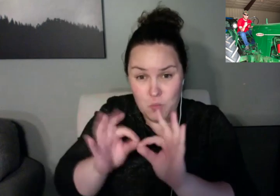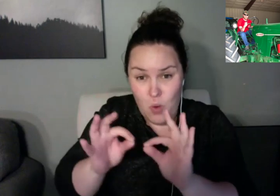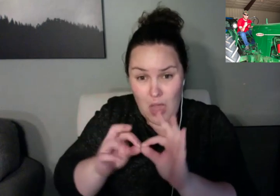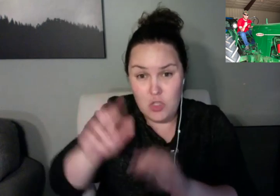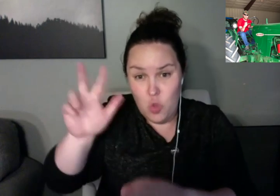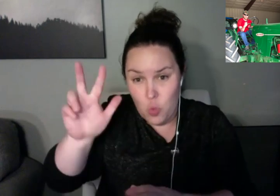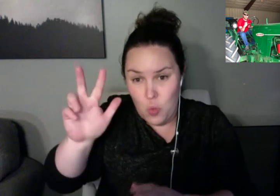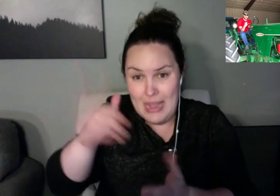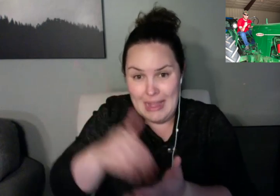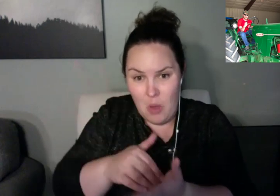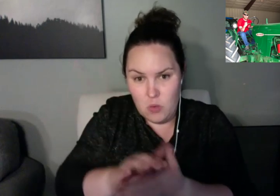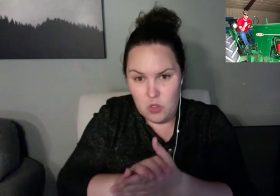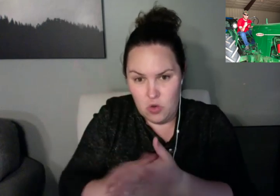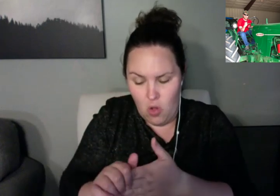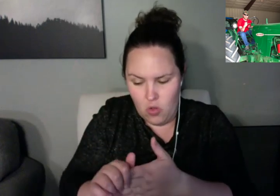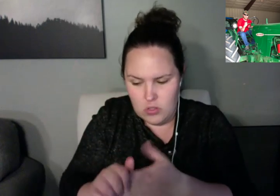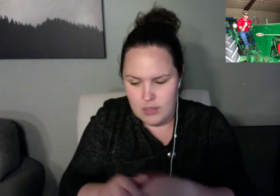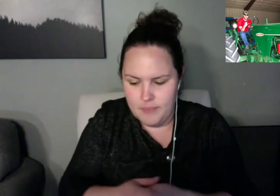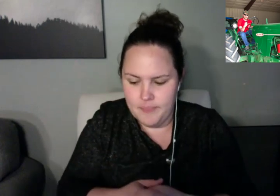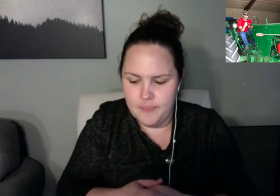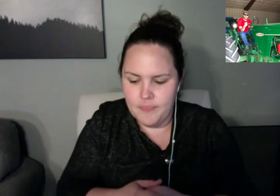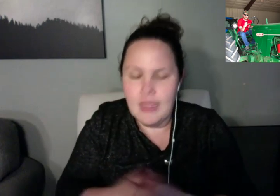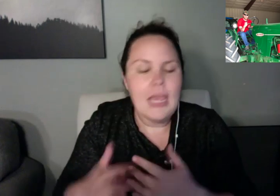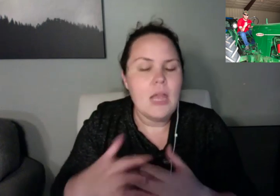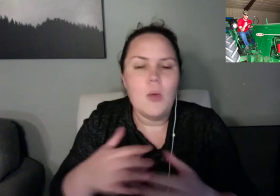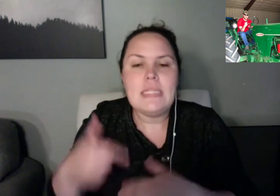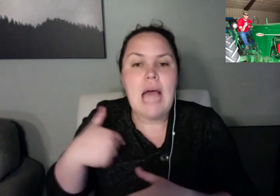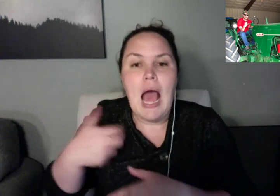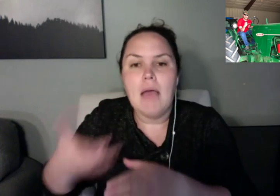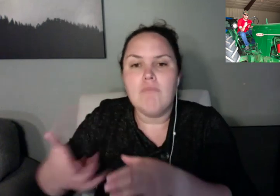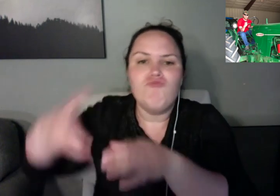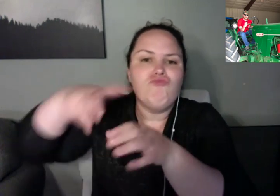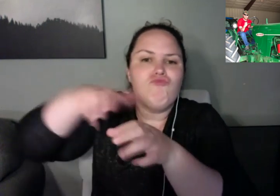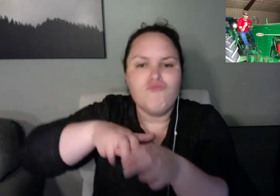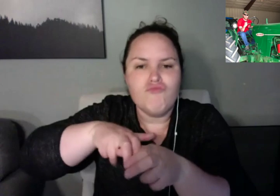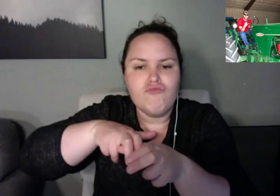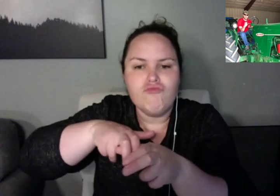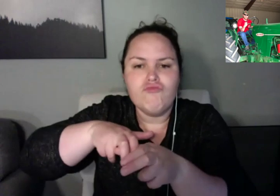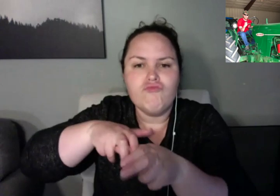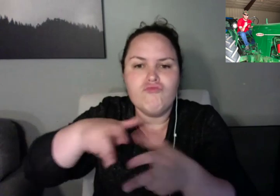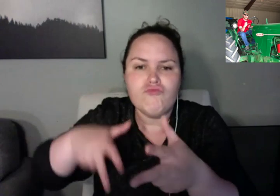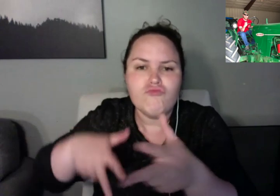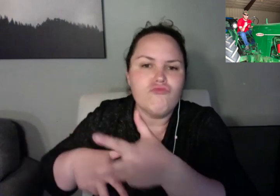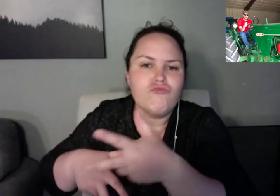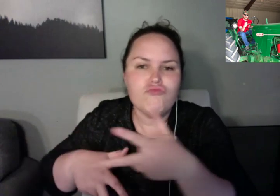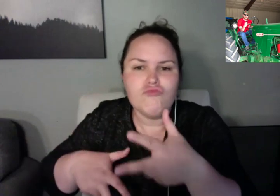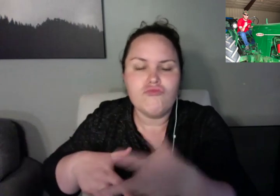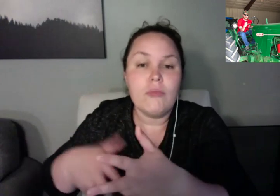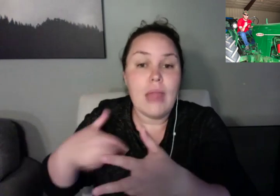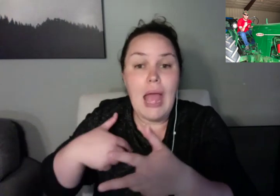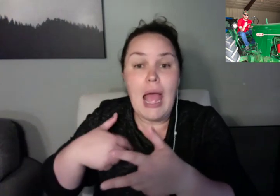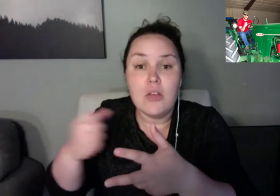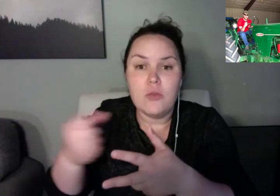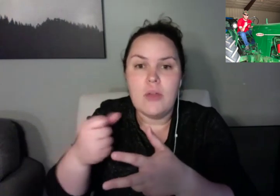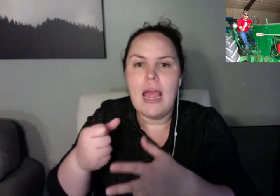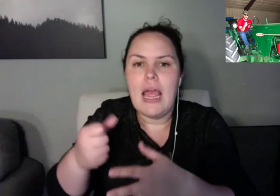does not like flossing either. And Tanya asked, how did you learn how to floss? So how to do the dance, the Floss.